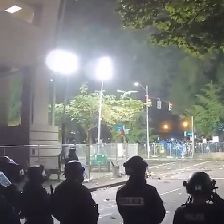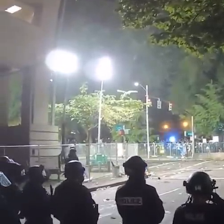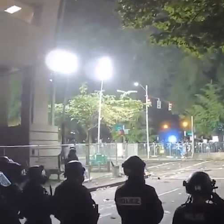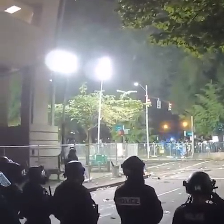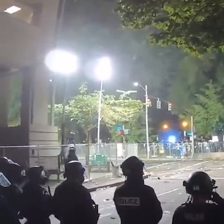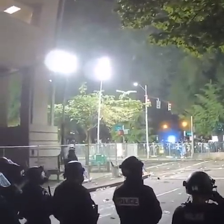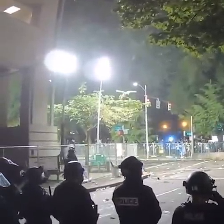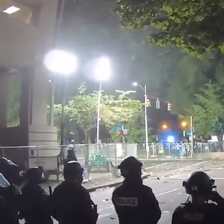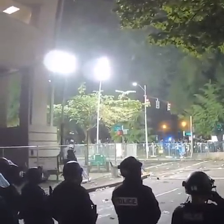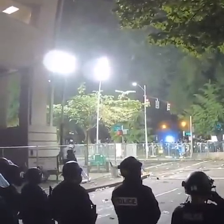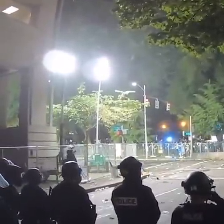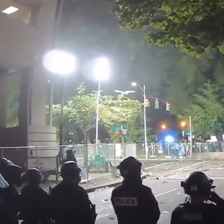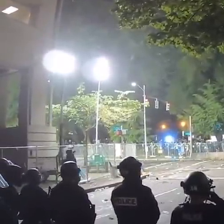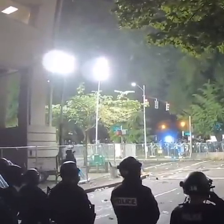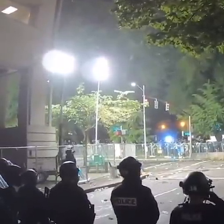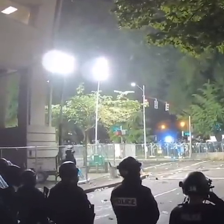It may have happened already.